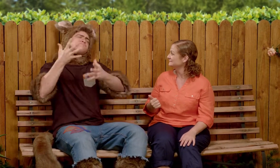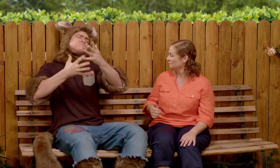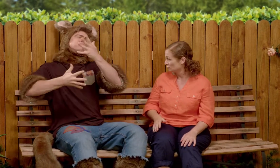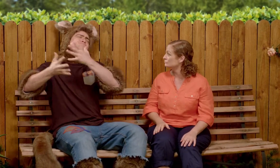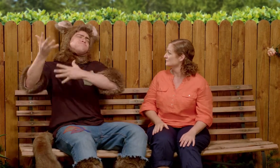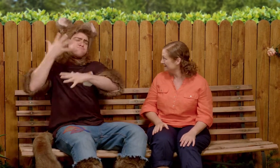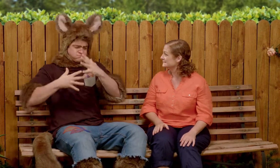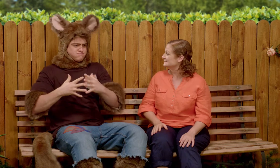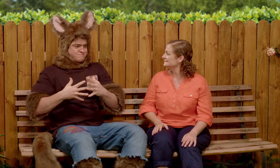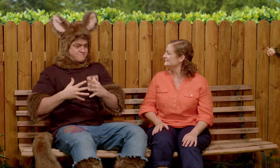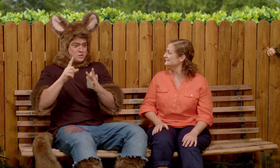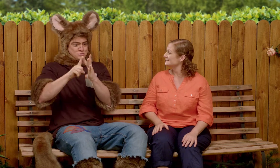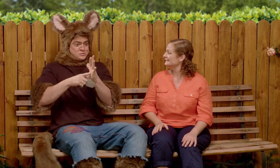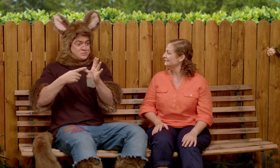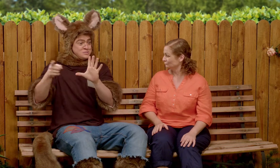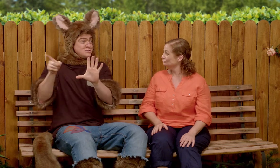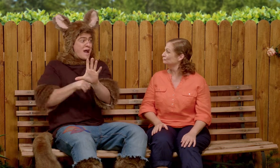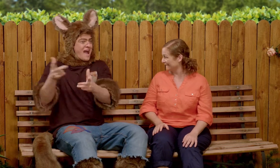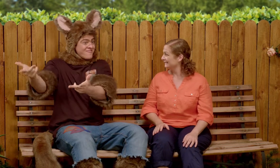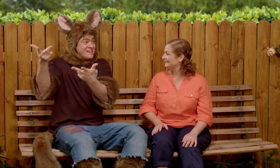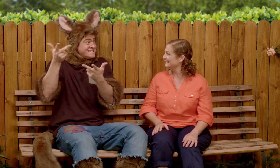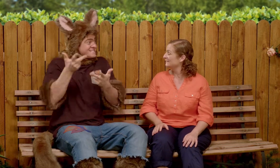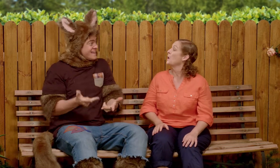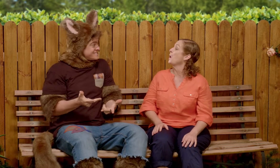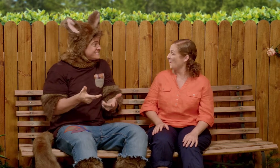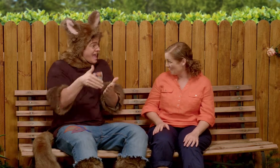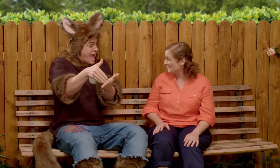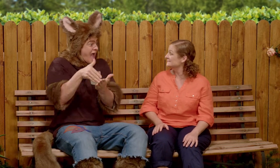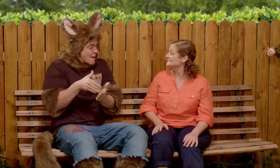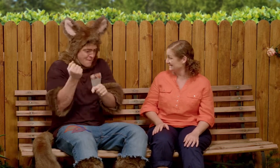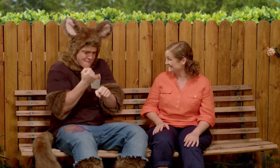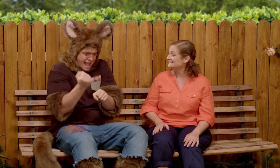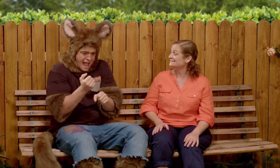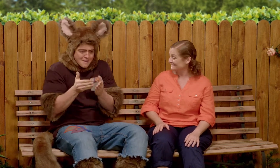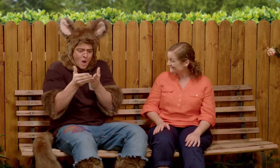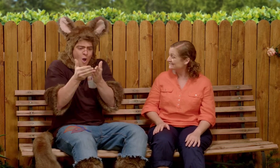Once upon a time, Jay came to visit and helped us make boats.